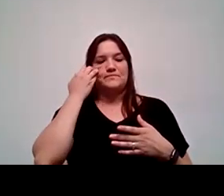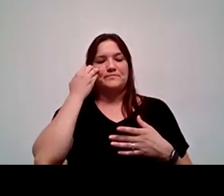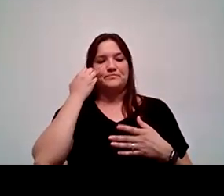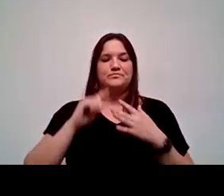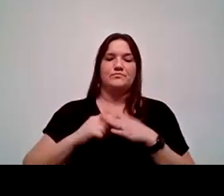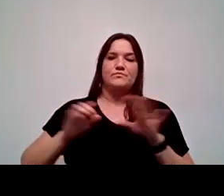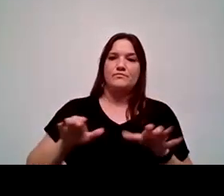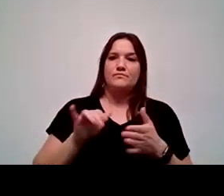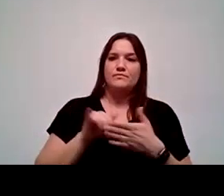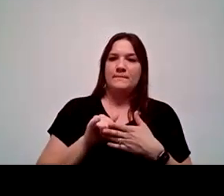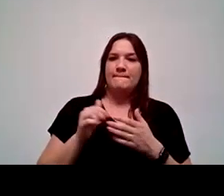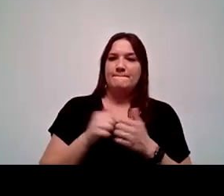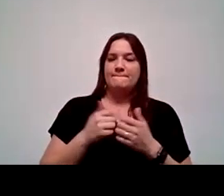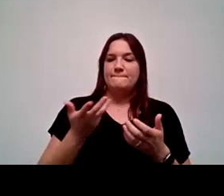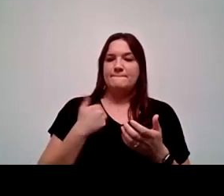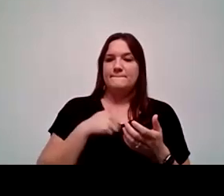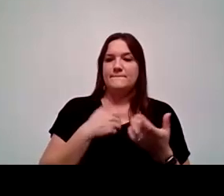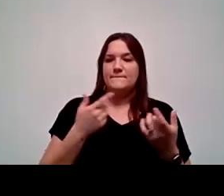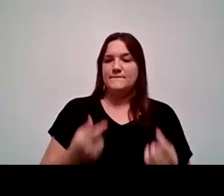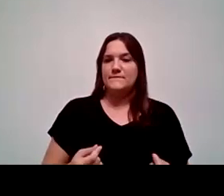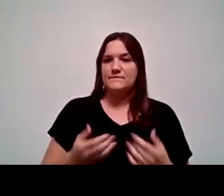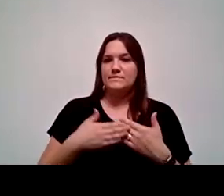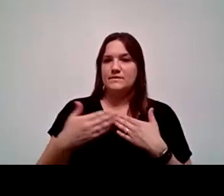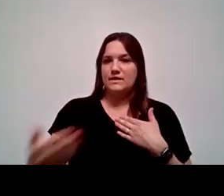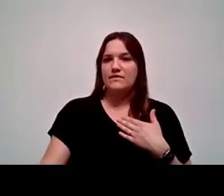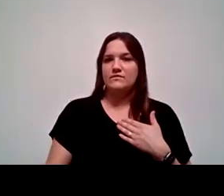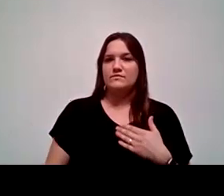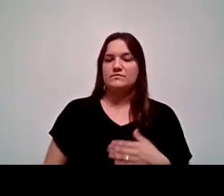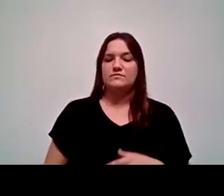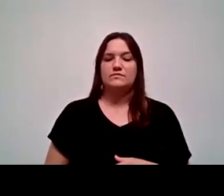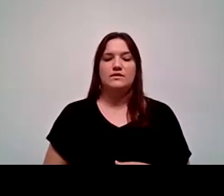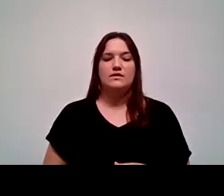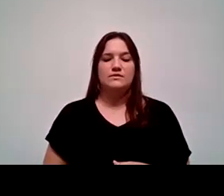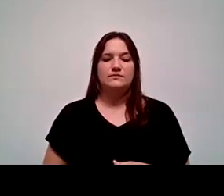they had in terms of what we were going to do after the fact and Dr. Buckley mentioned this.